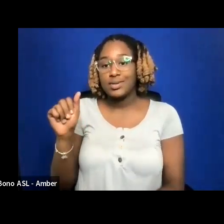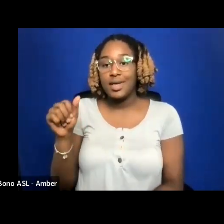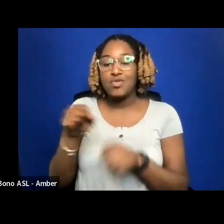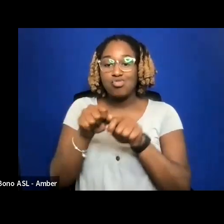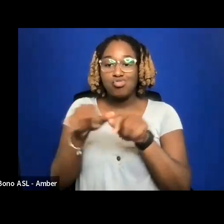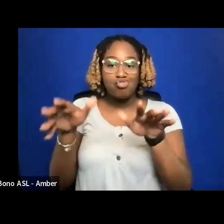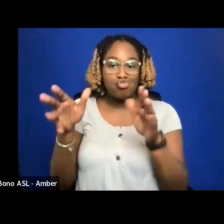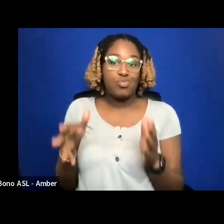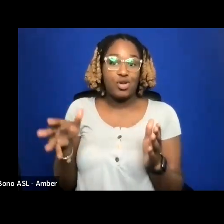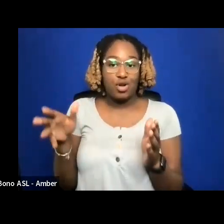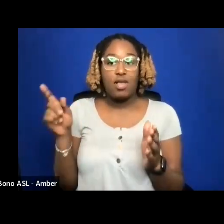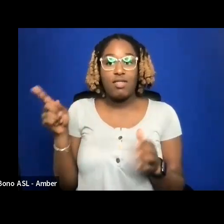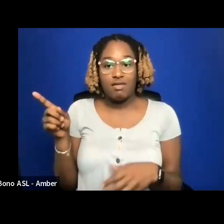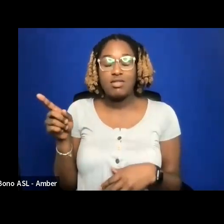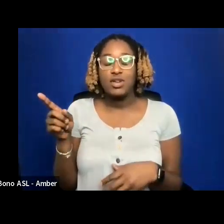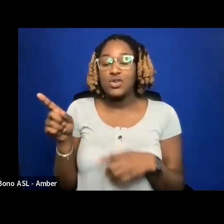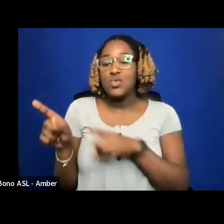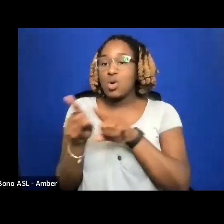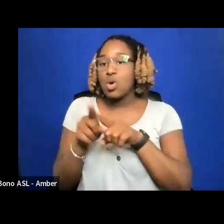HAS BEEN AIRED ON VICE TV INTERNATIONALLY.